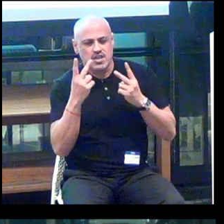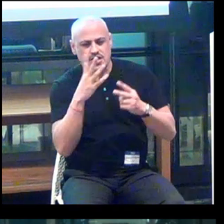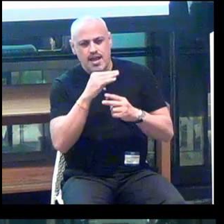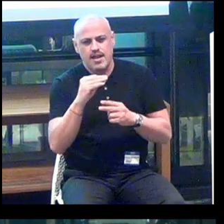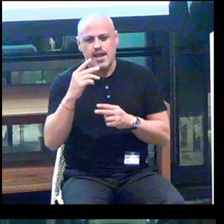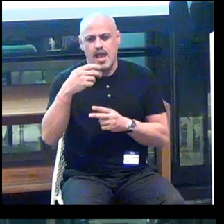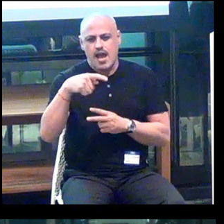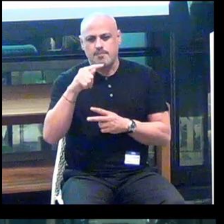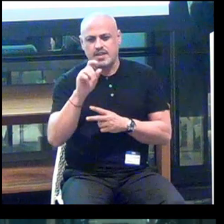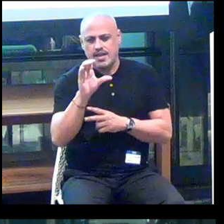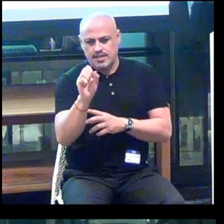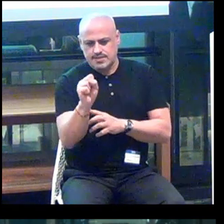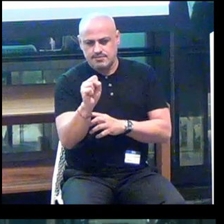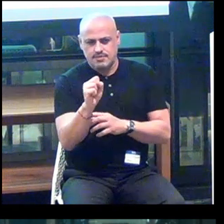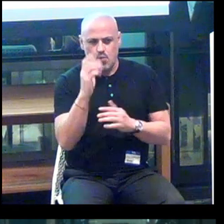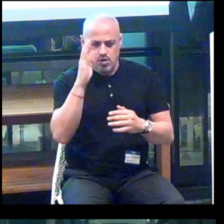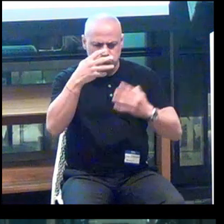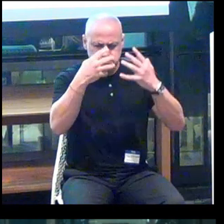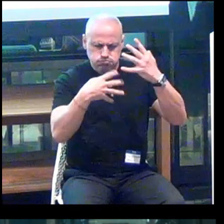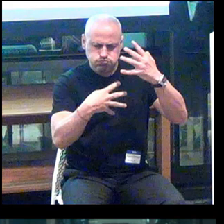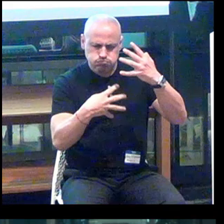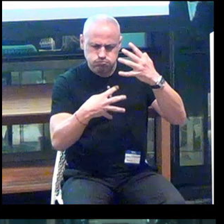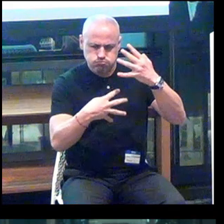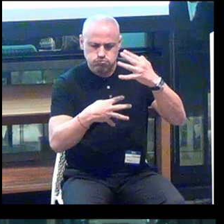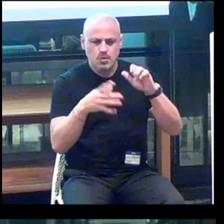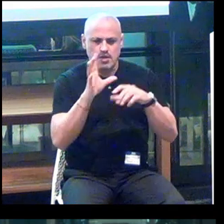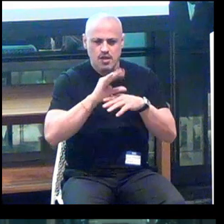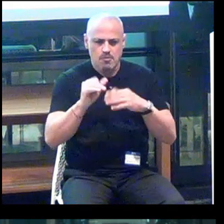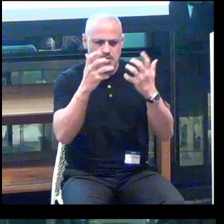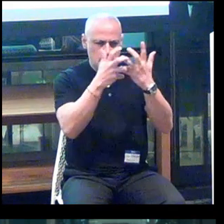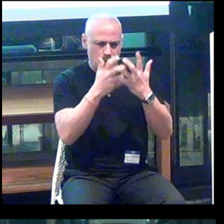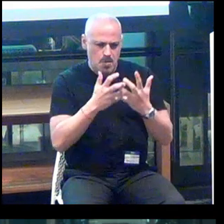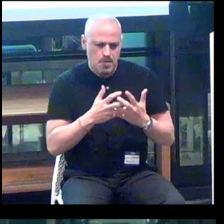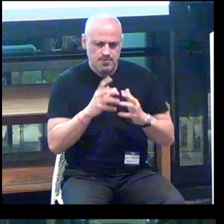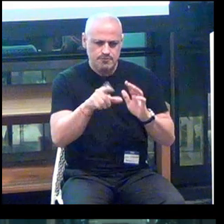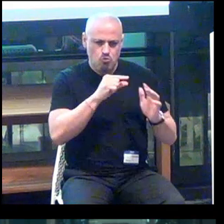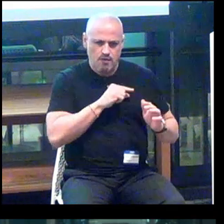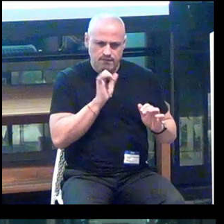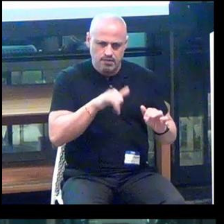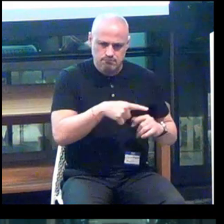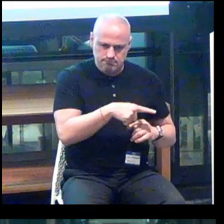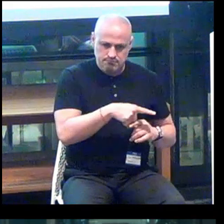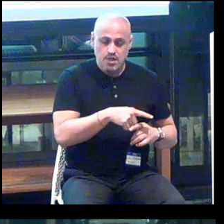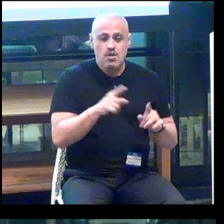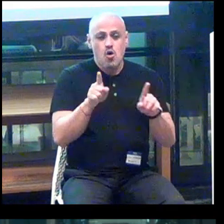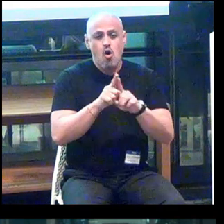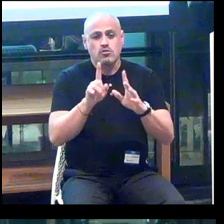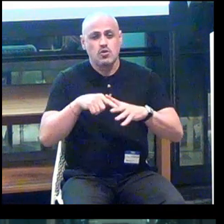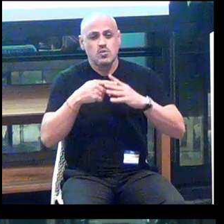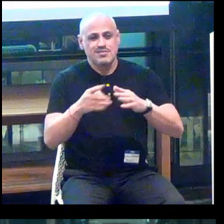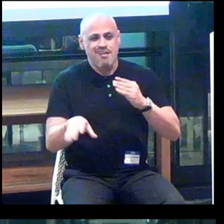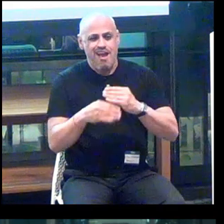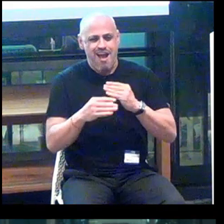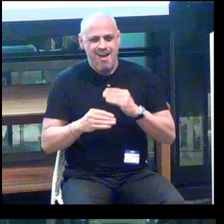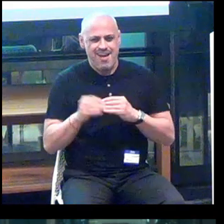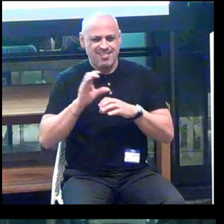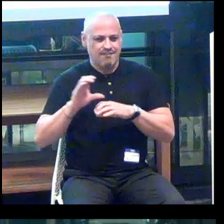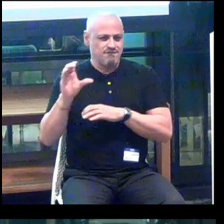And it will spit out the companies that fit those criteria. We've also started to add the investors.